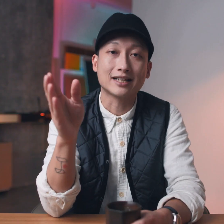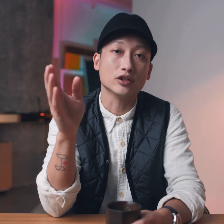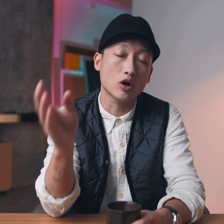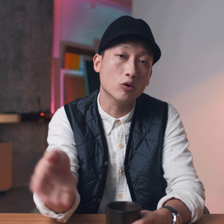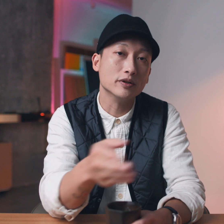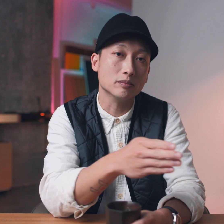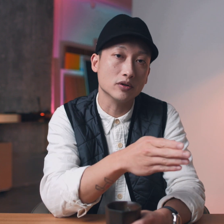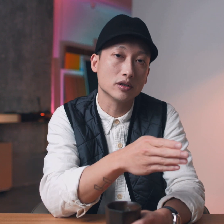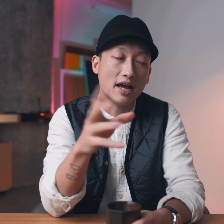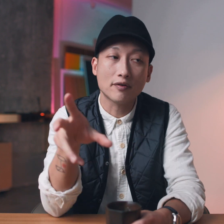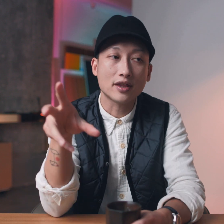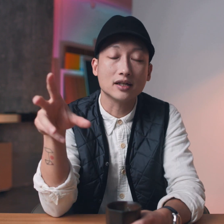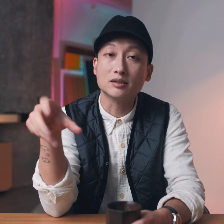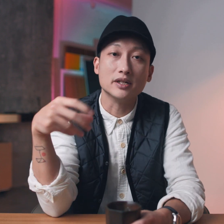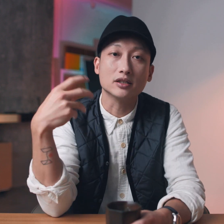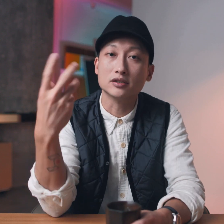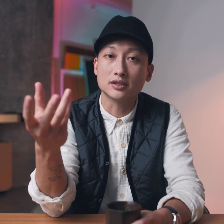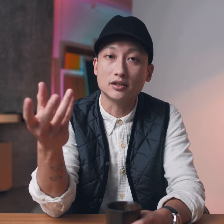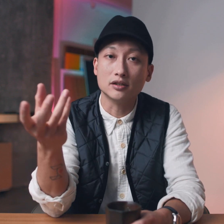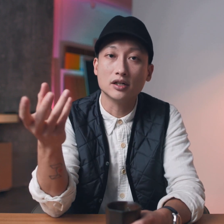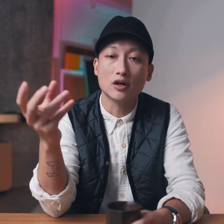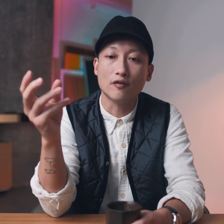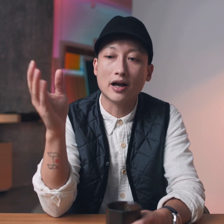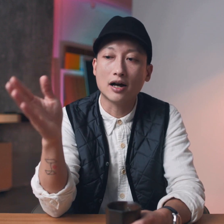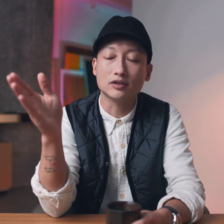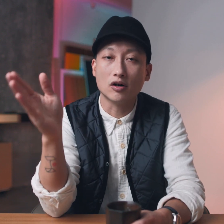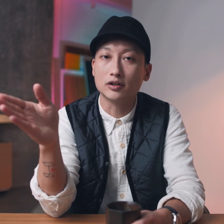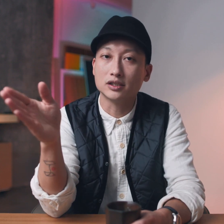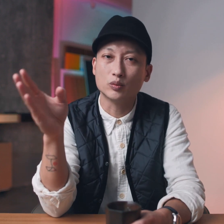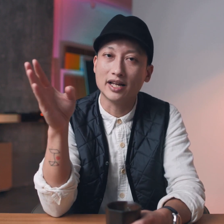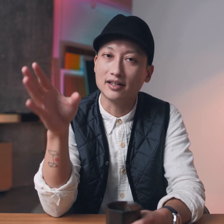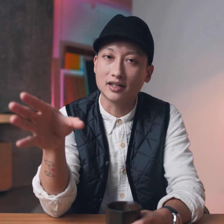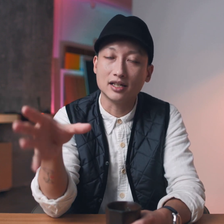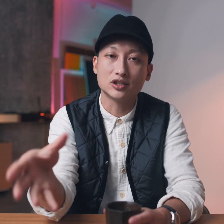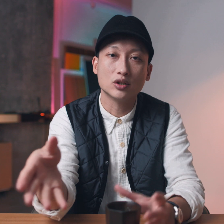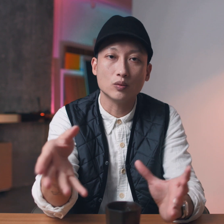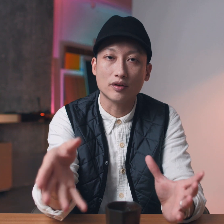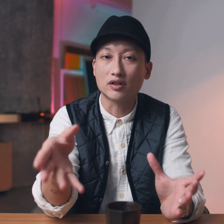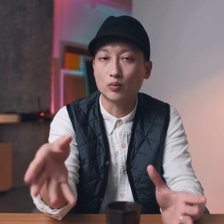would actually open the book everything is being considered of how the audience would engage with